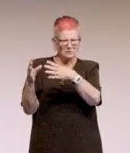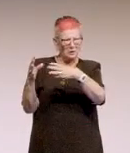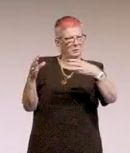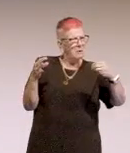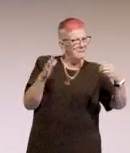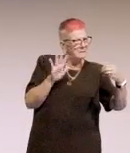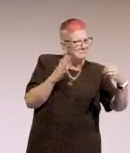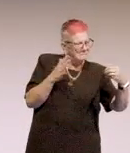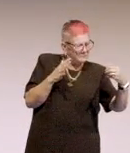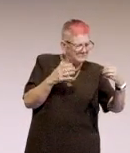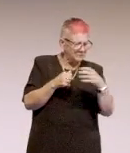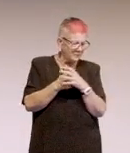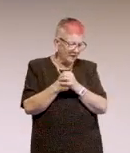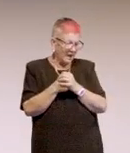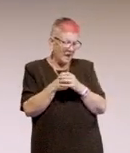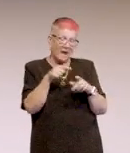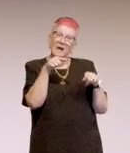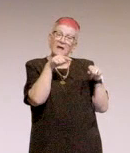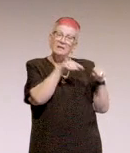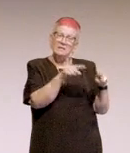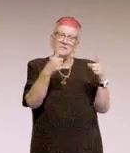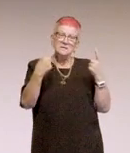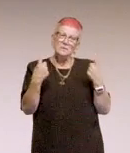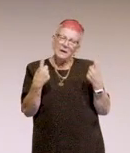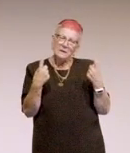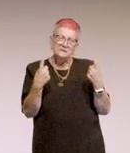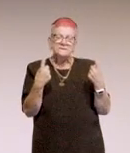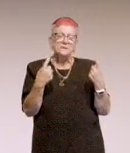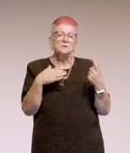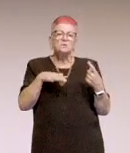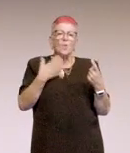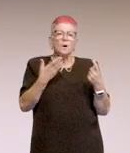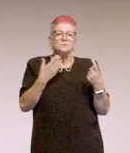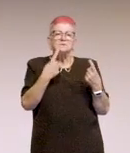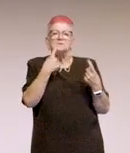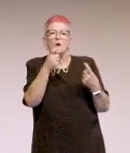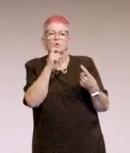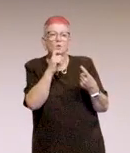So this one, I'm not gonna name names, sorry Tim.